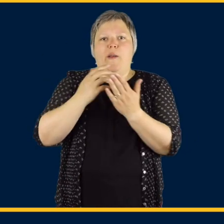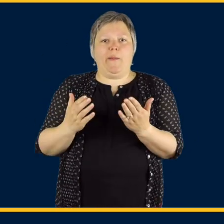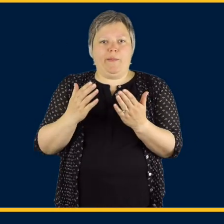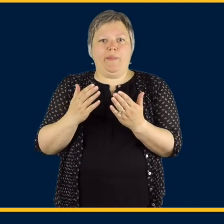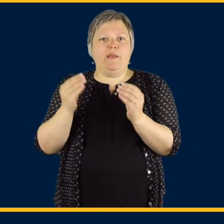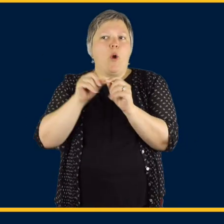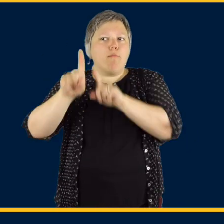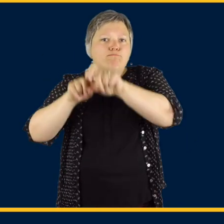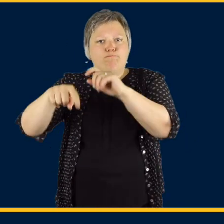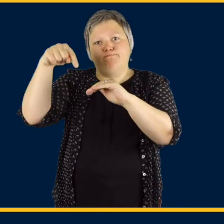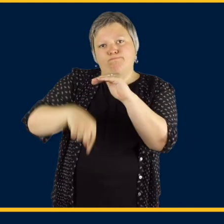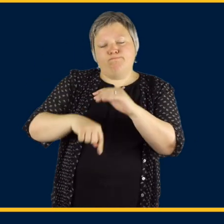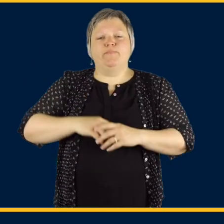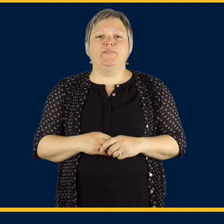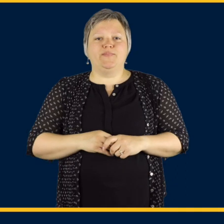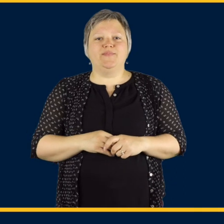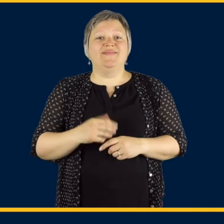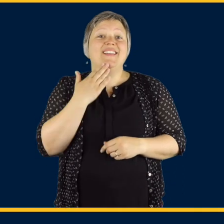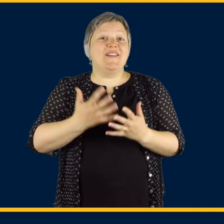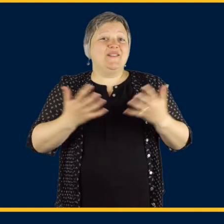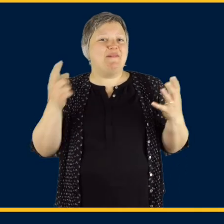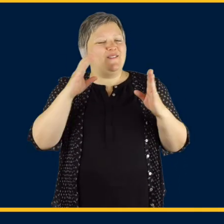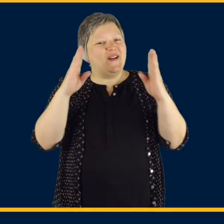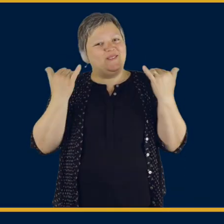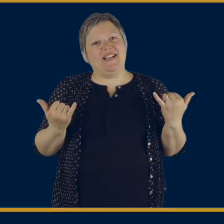therapist if you have any questions or concerns. Thank you so much for your time today.